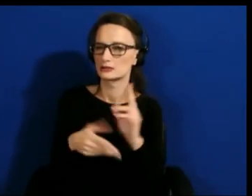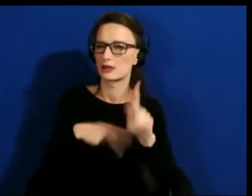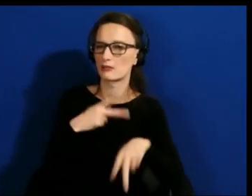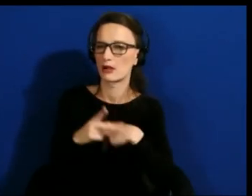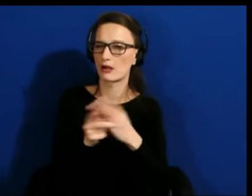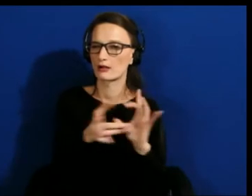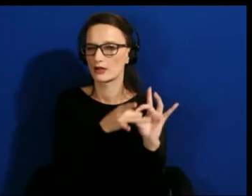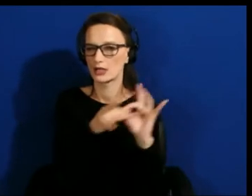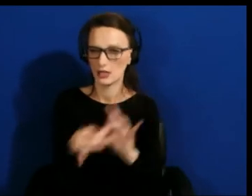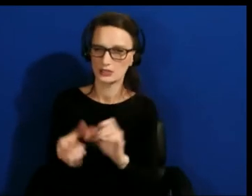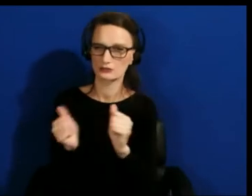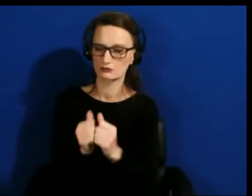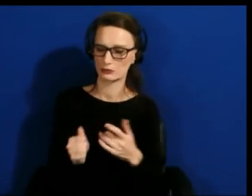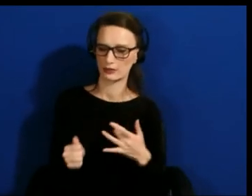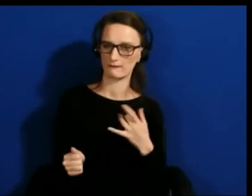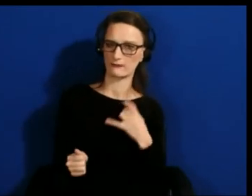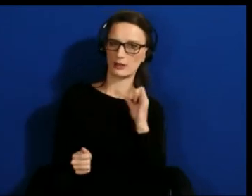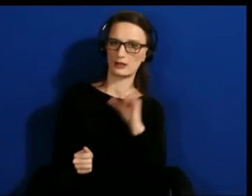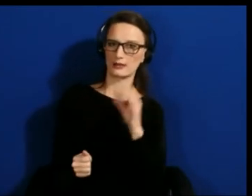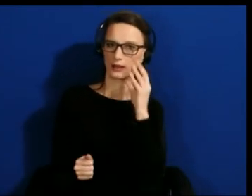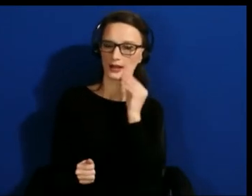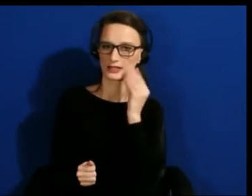then we make those experiences customizable.